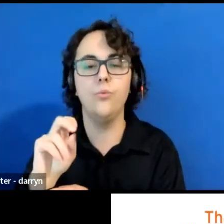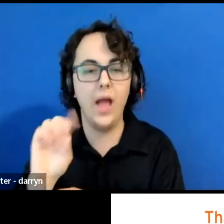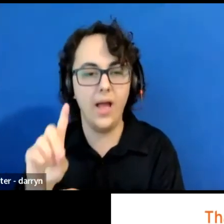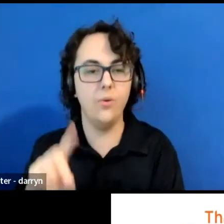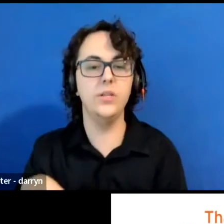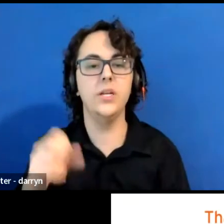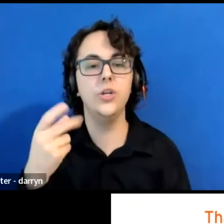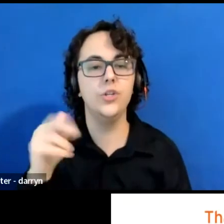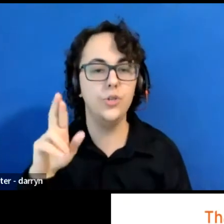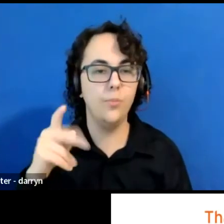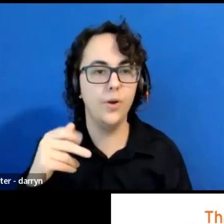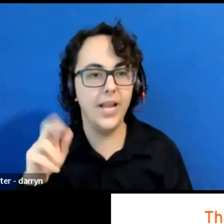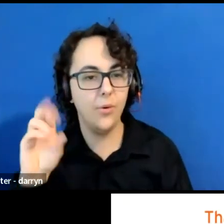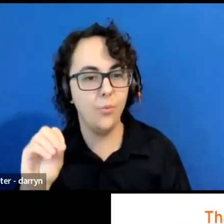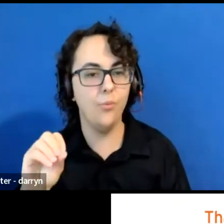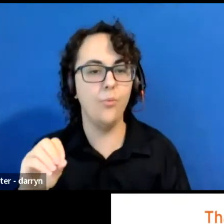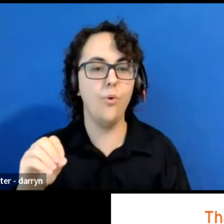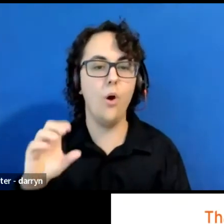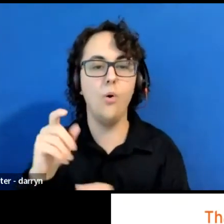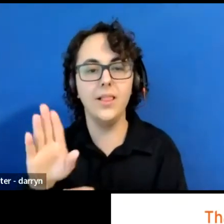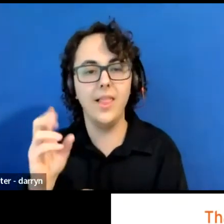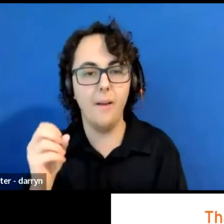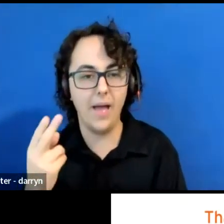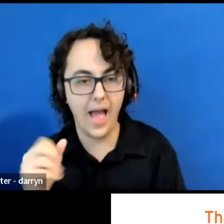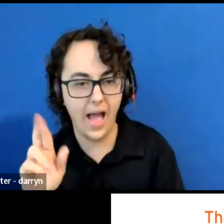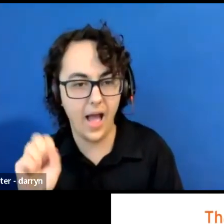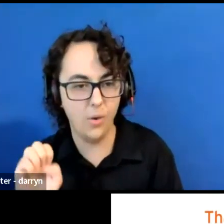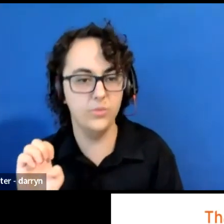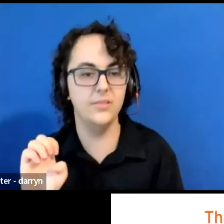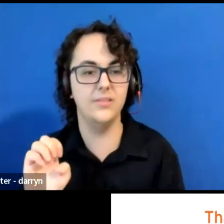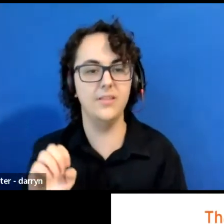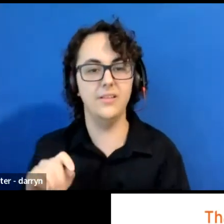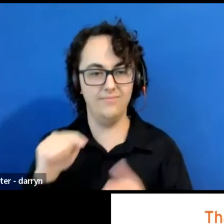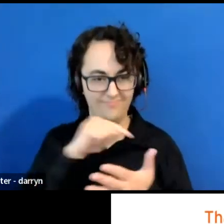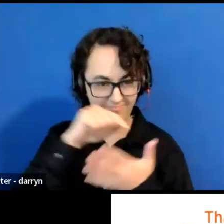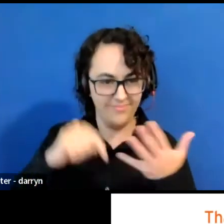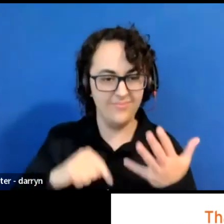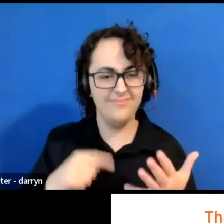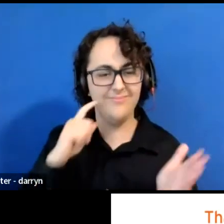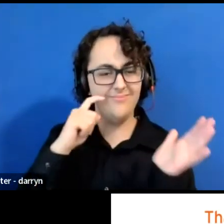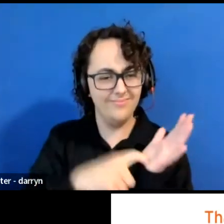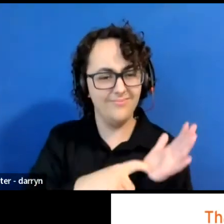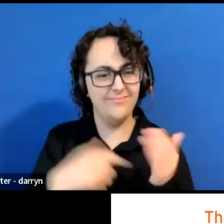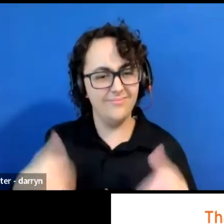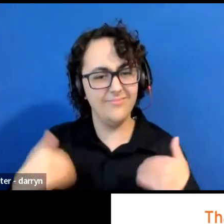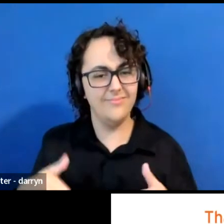It is so important for us to do this work in partnership and to name that in climate action